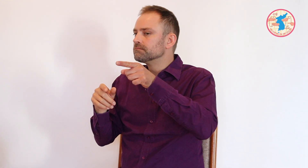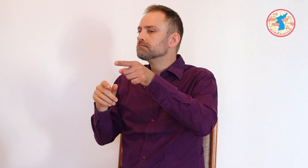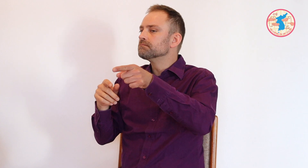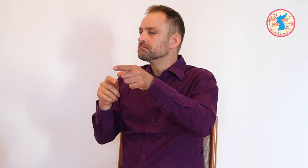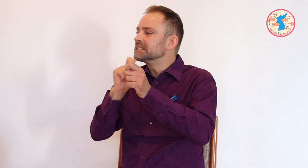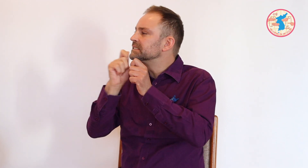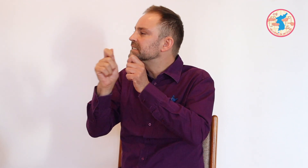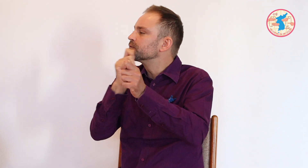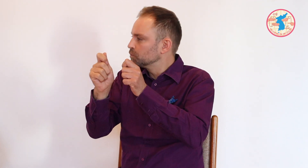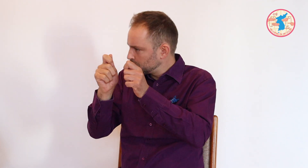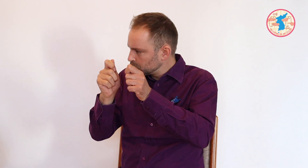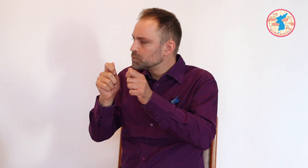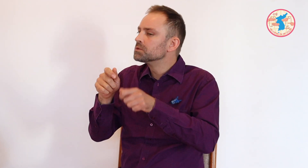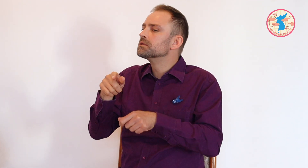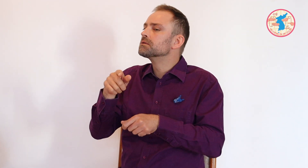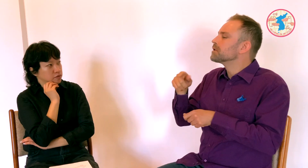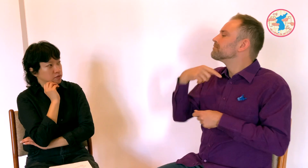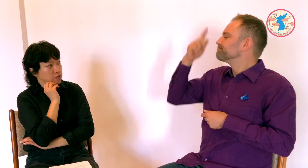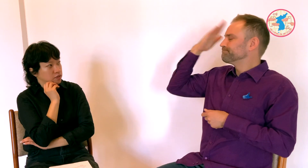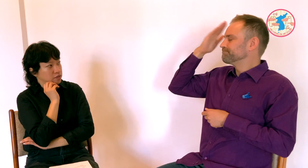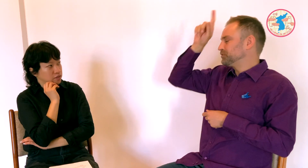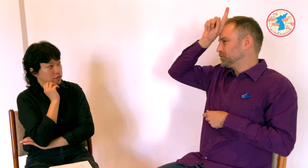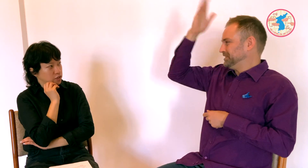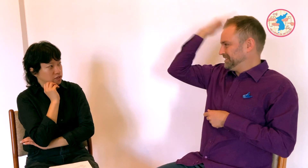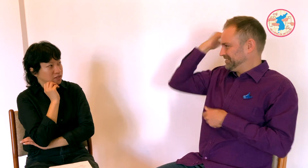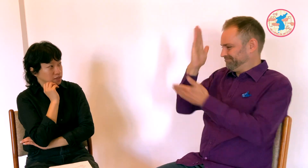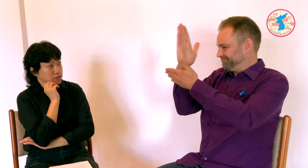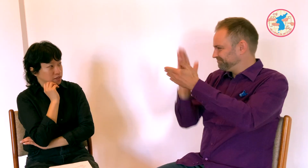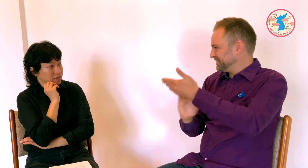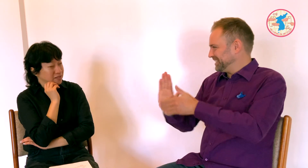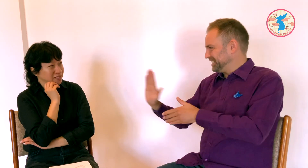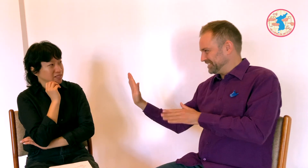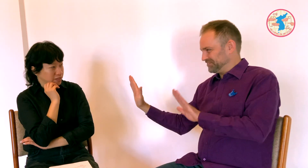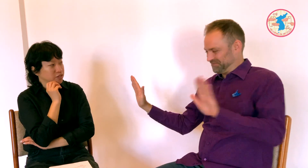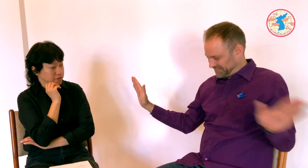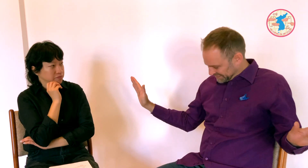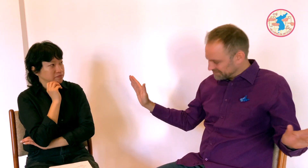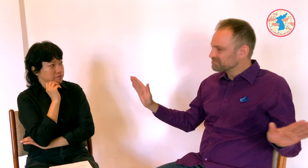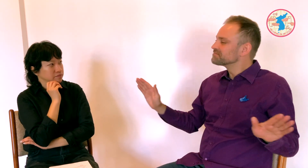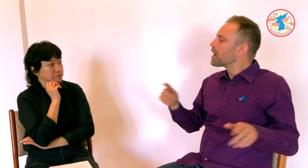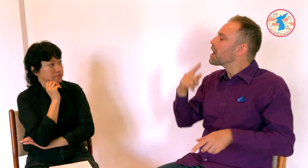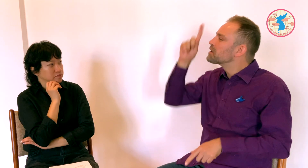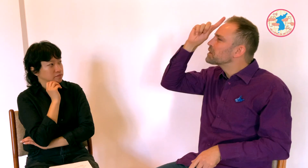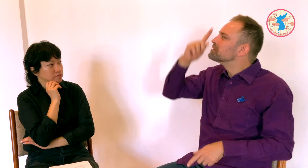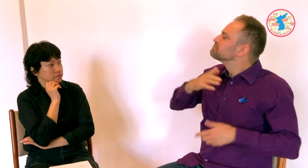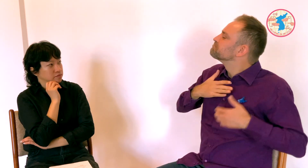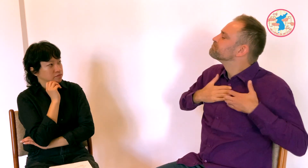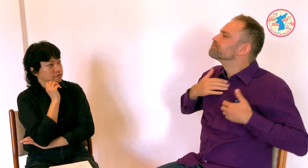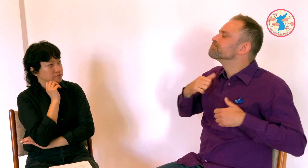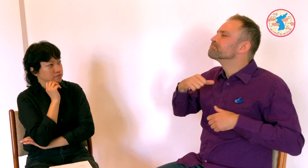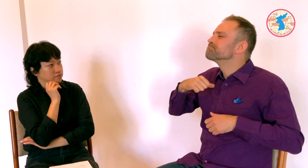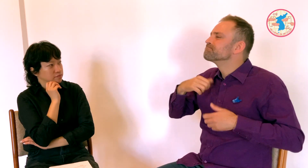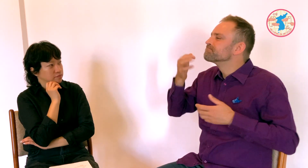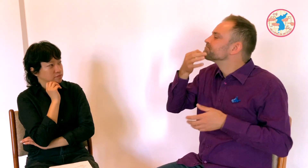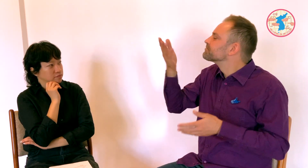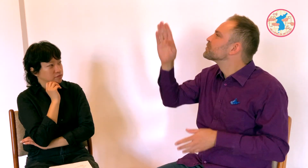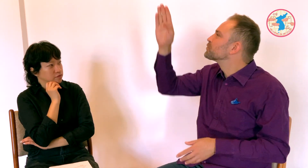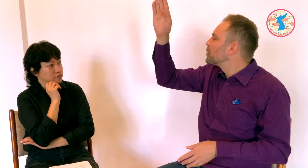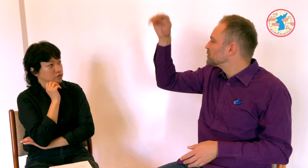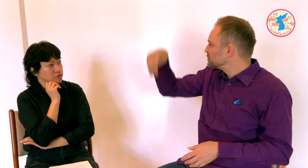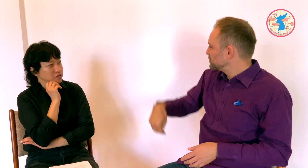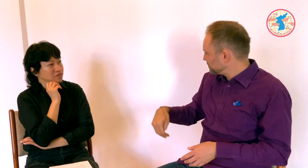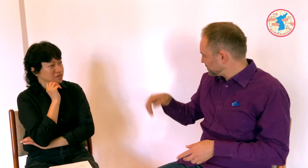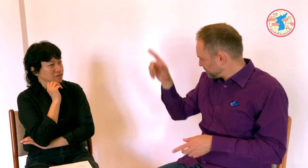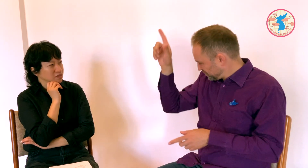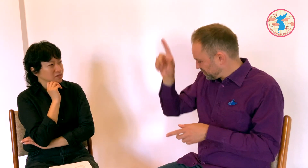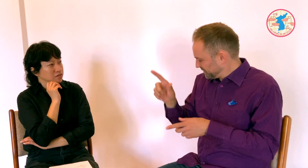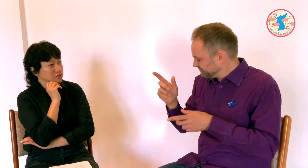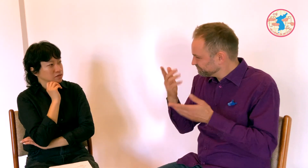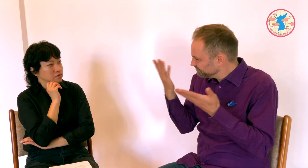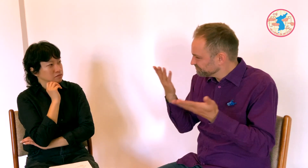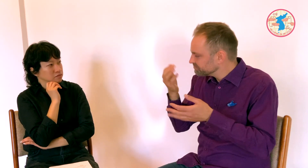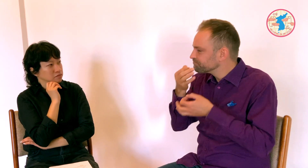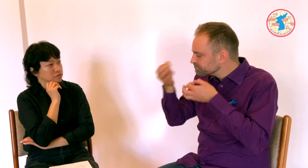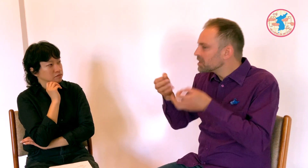Germans find it interesting to learn more about country divisions like (West and East Germany) and North and South Korea.